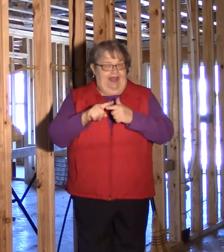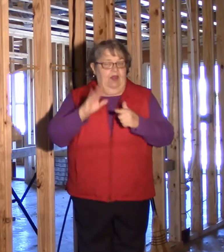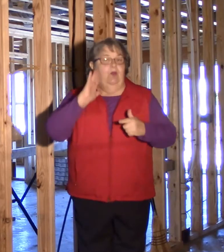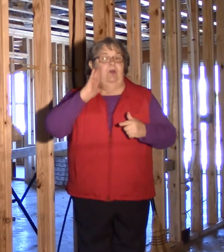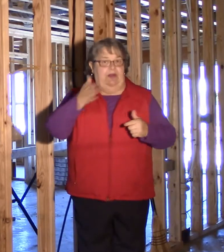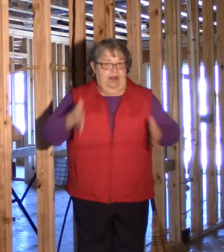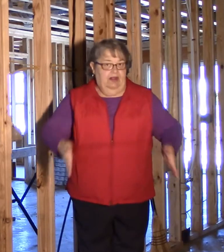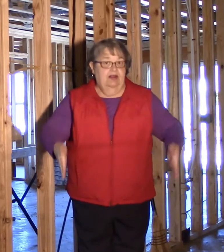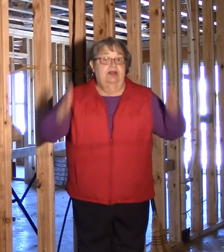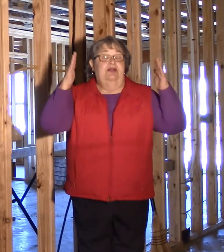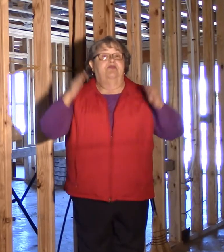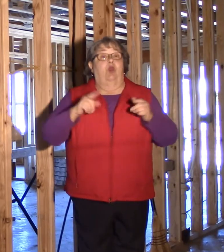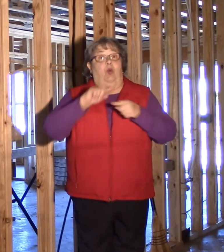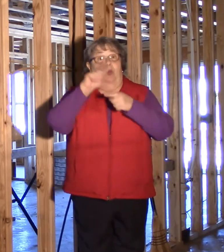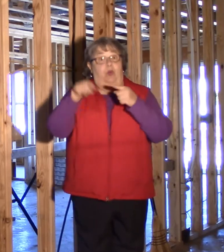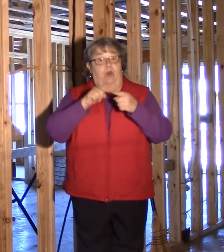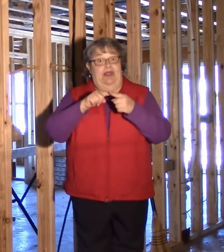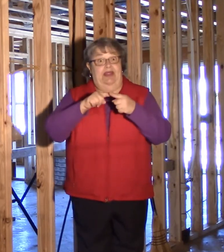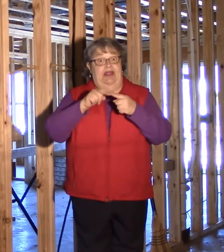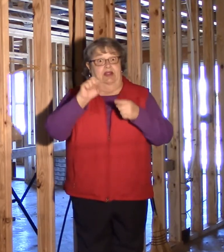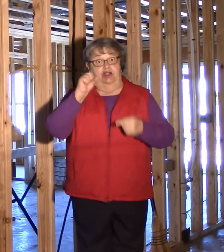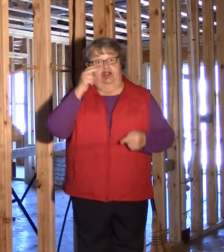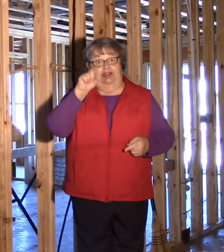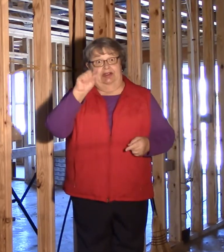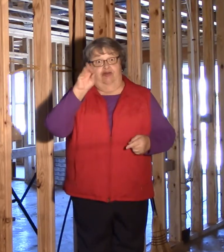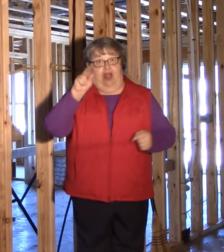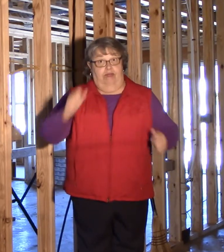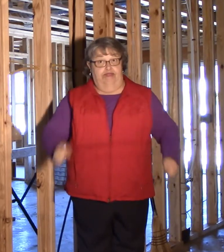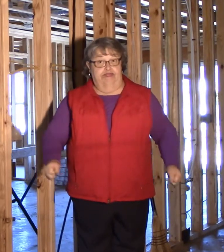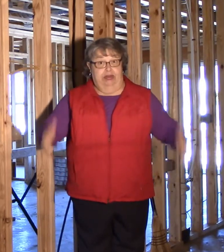When the wiring is done, then the sheetrocks will be put up.